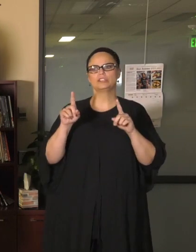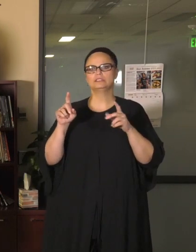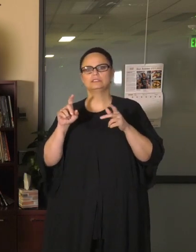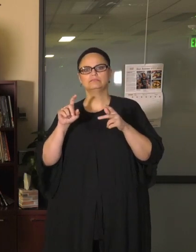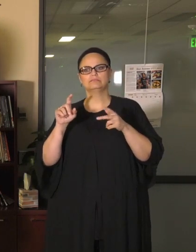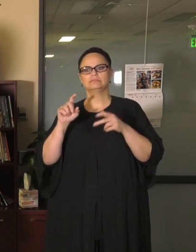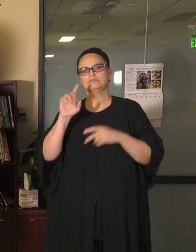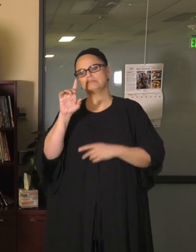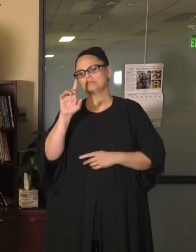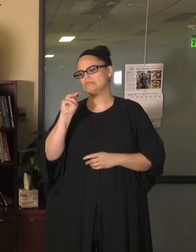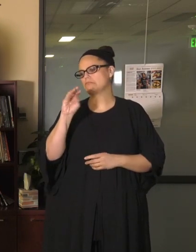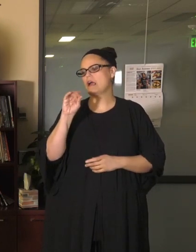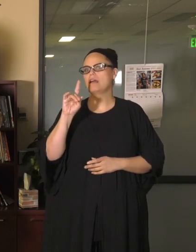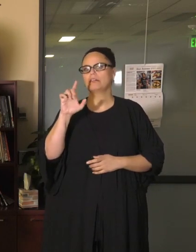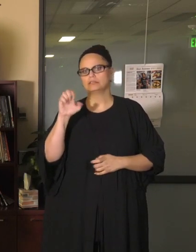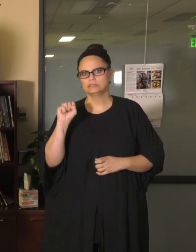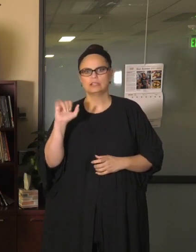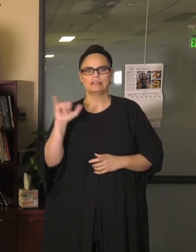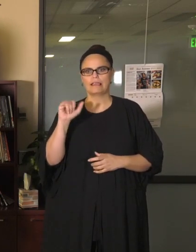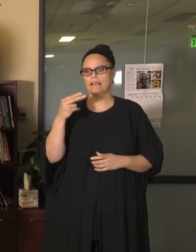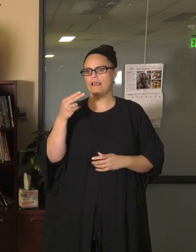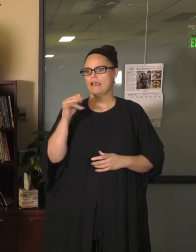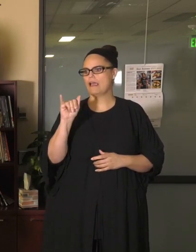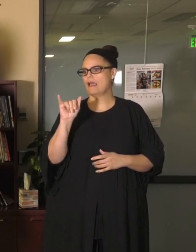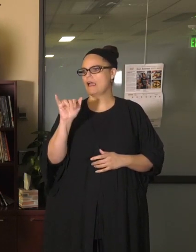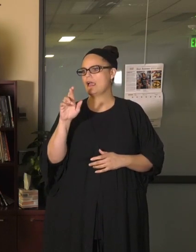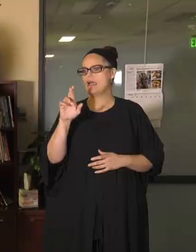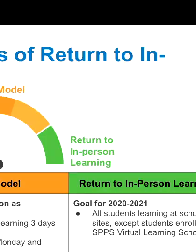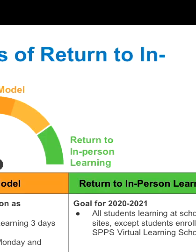in-person or traditional schooling as we knew it in March.